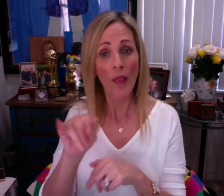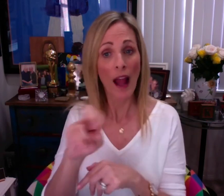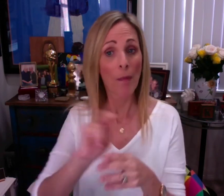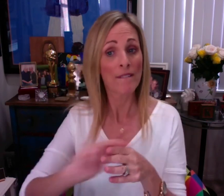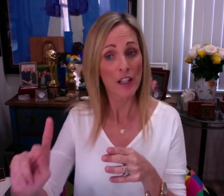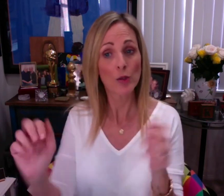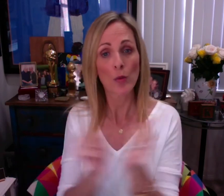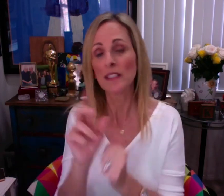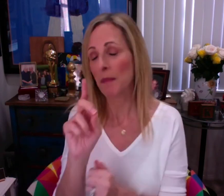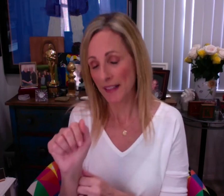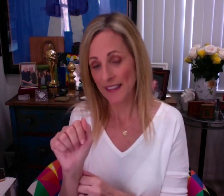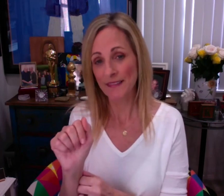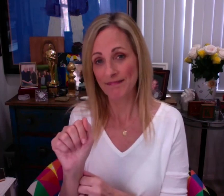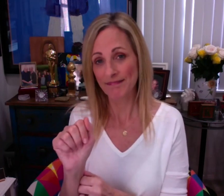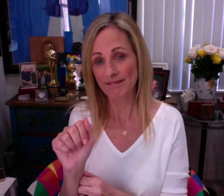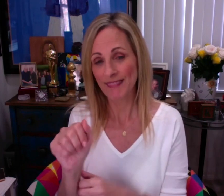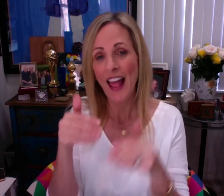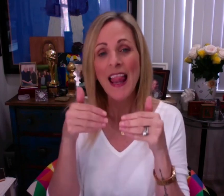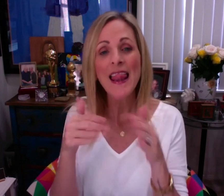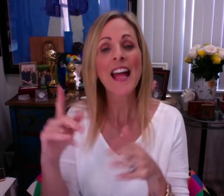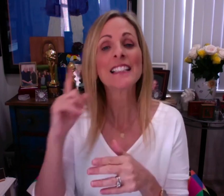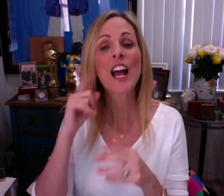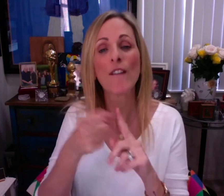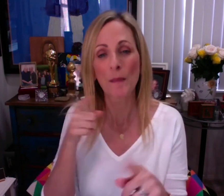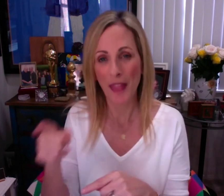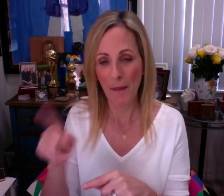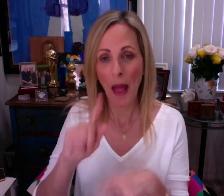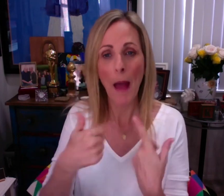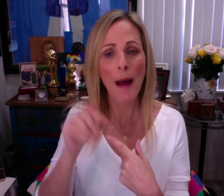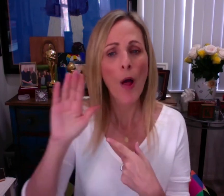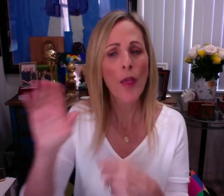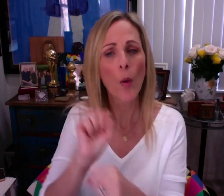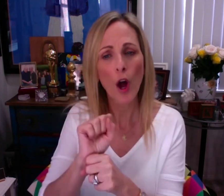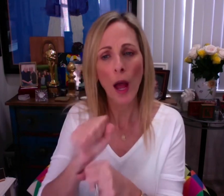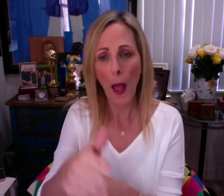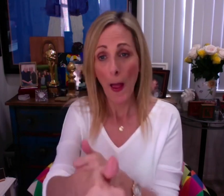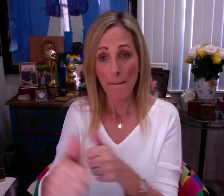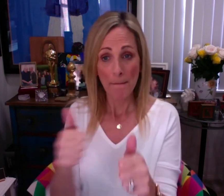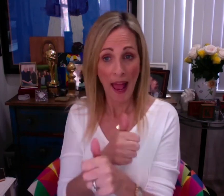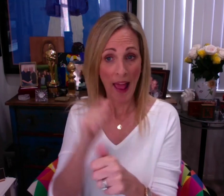for below the line professionals with disabilities. Let's hear from them about their work,